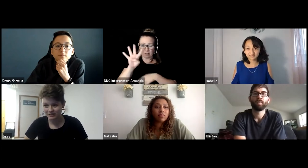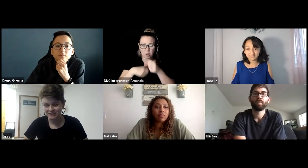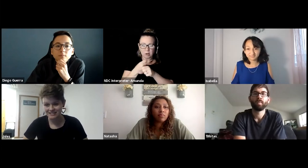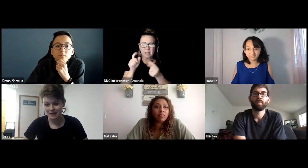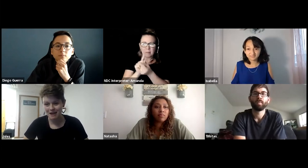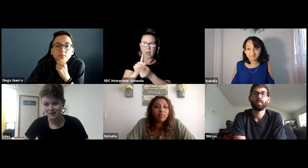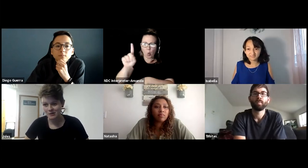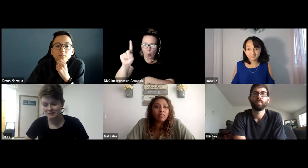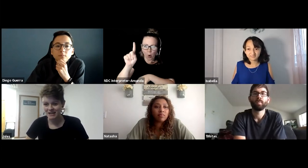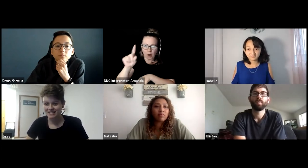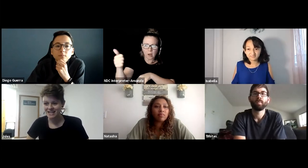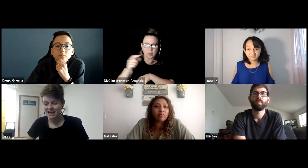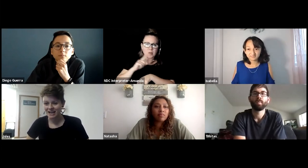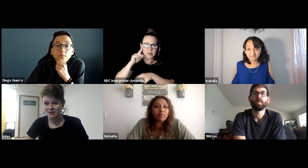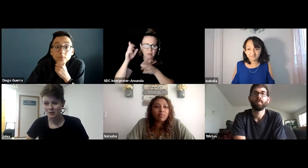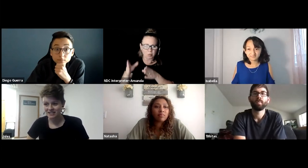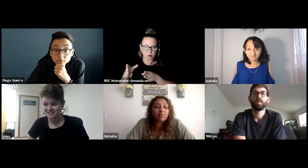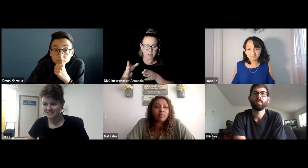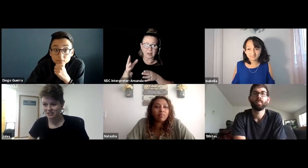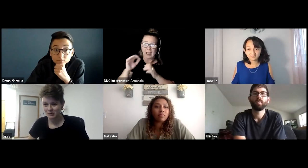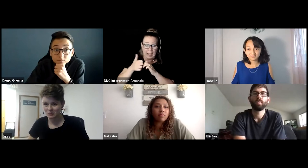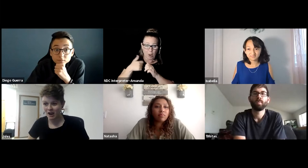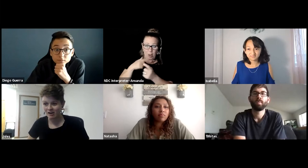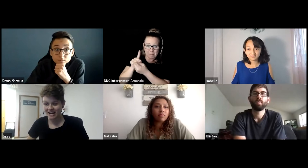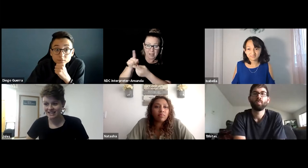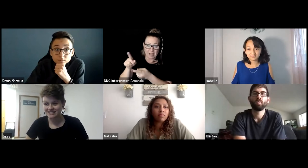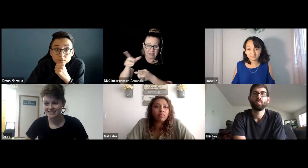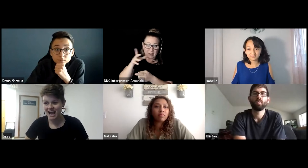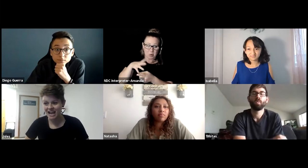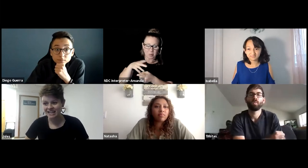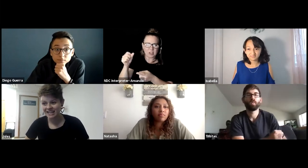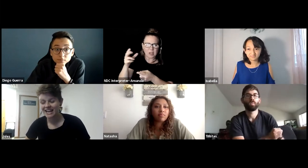reason I met her was because I noticed that she was wearing a CI.